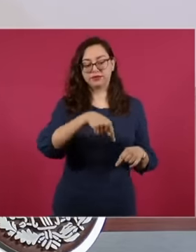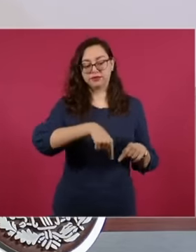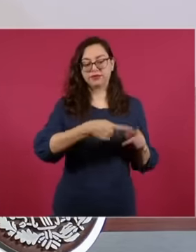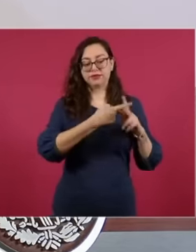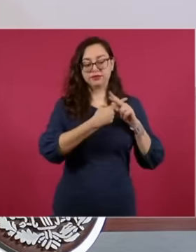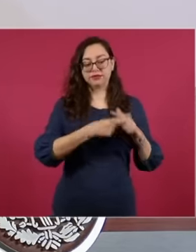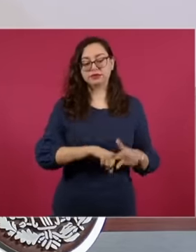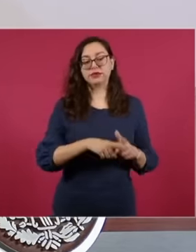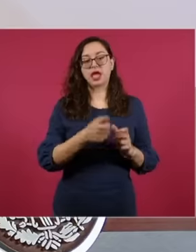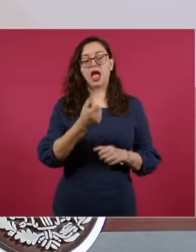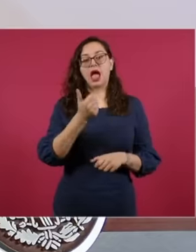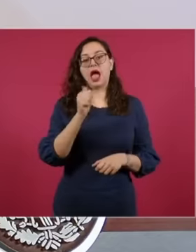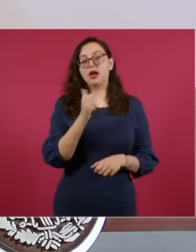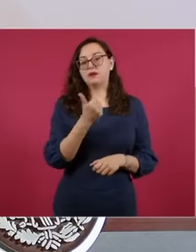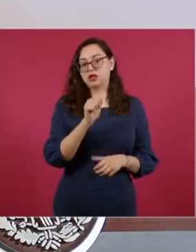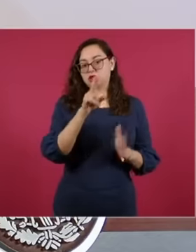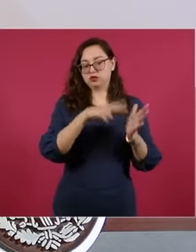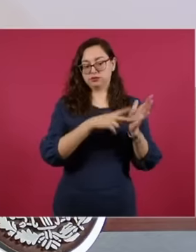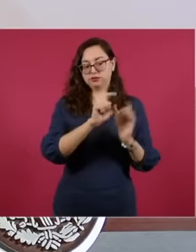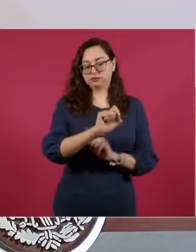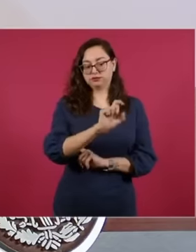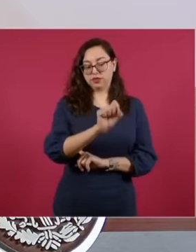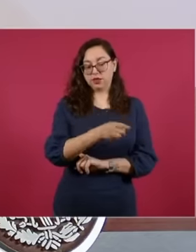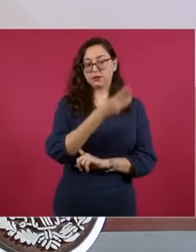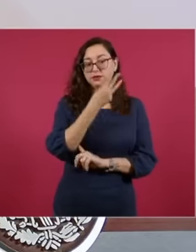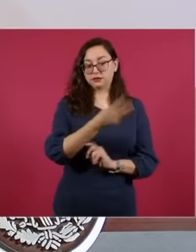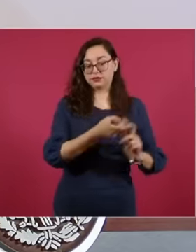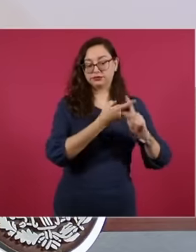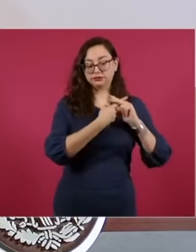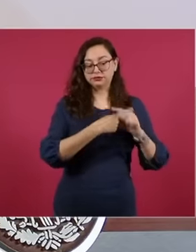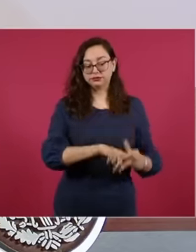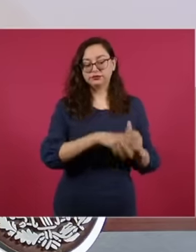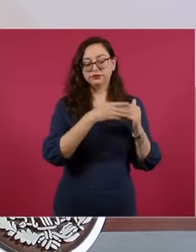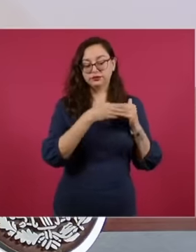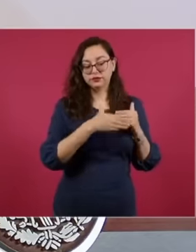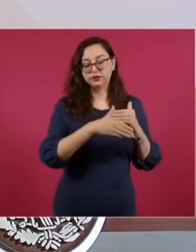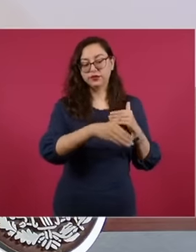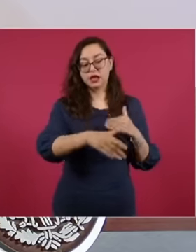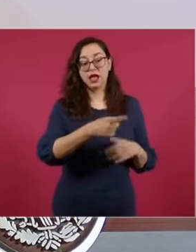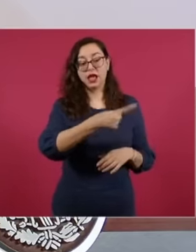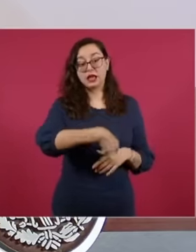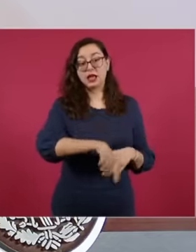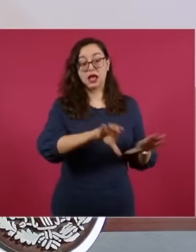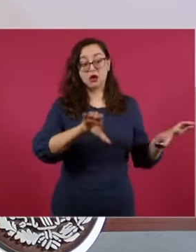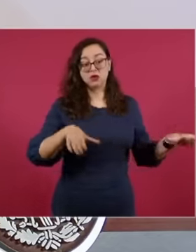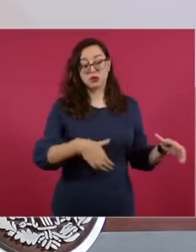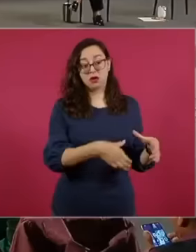April 2023 under the operation of the community previously also trained by the impta because